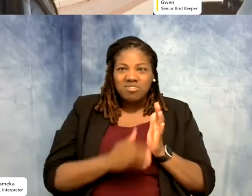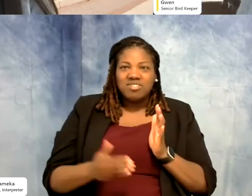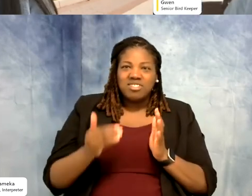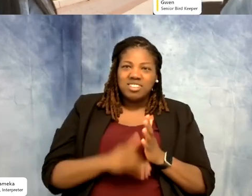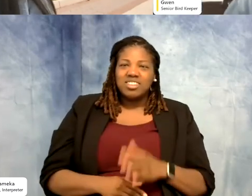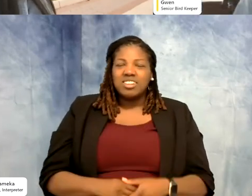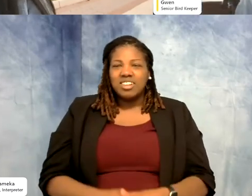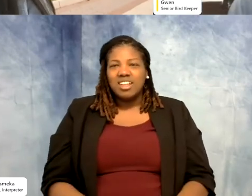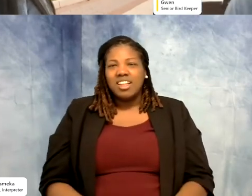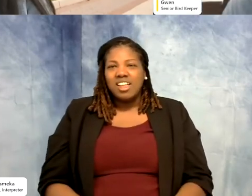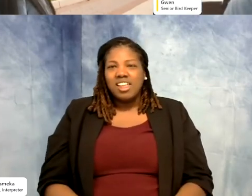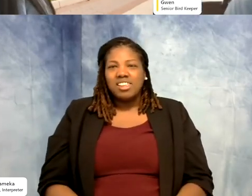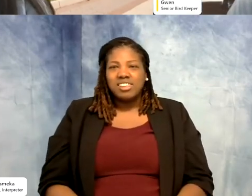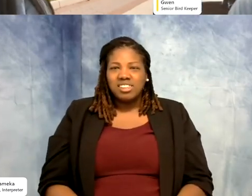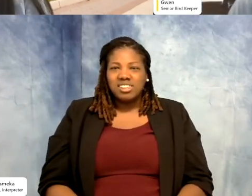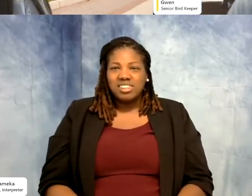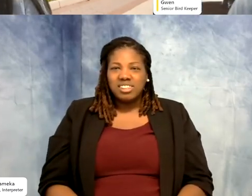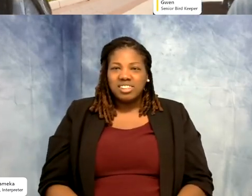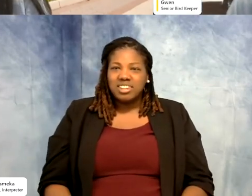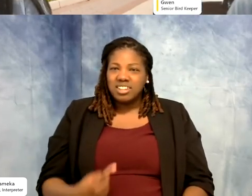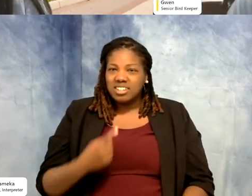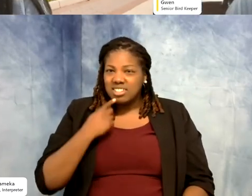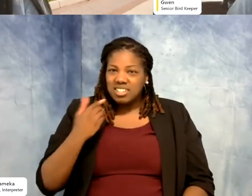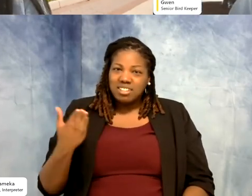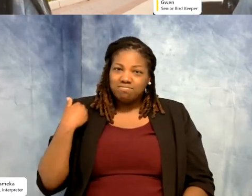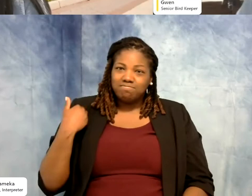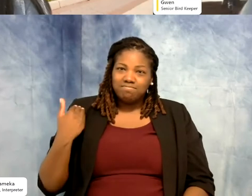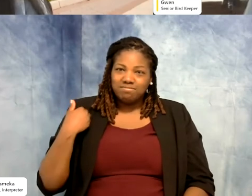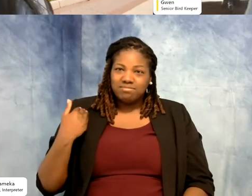I'm his enrichment you. He'll keep calling me. He does the same thing with my dogs too.